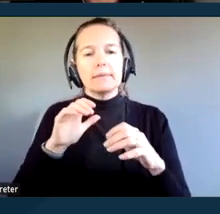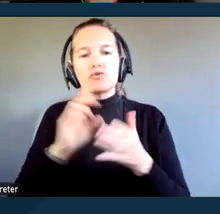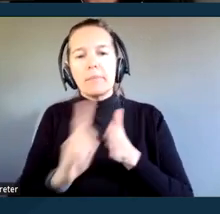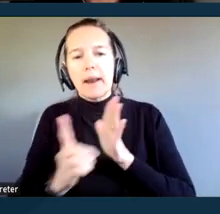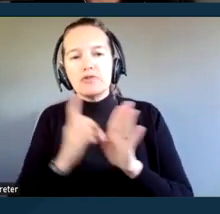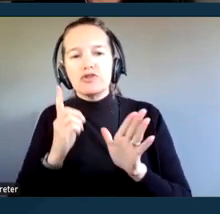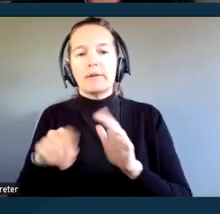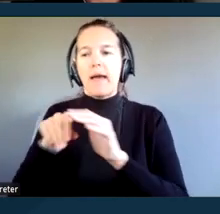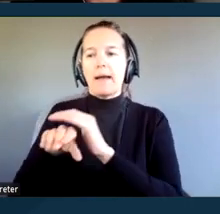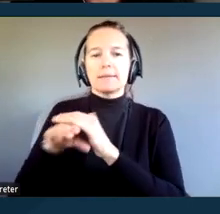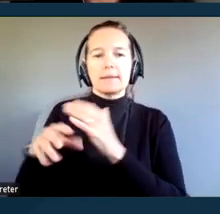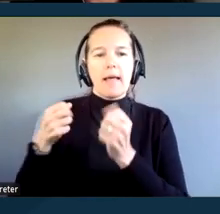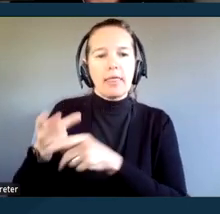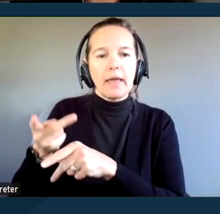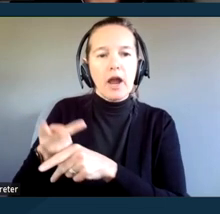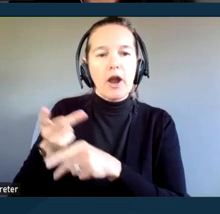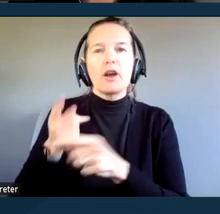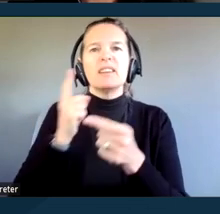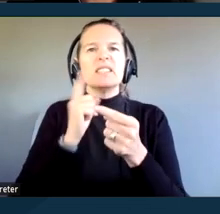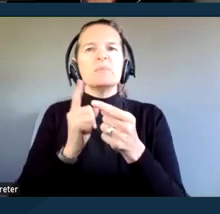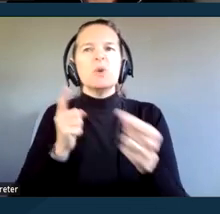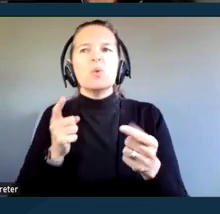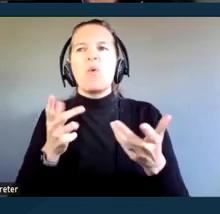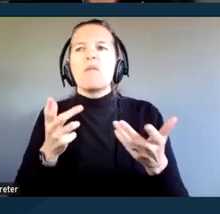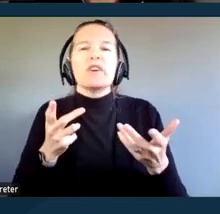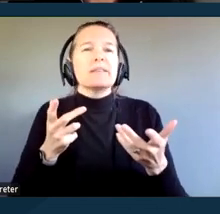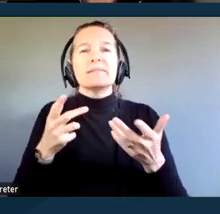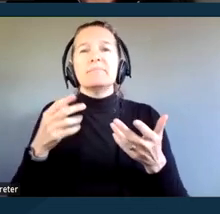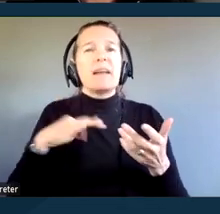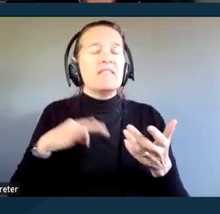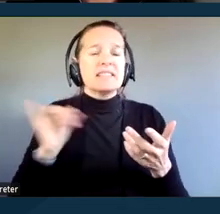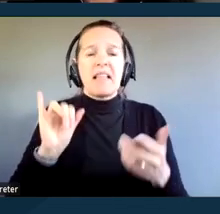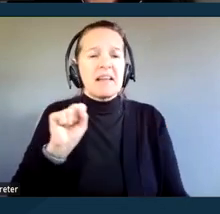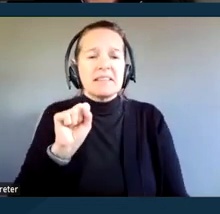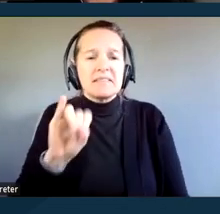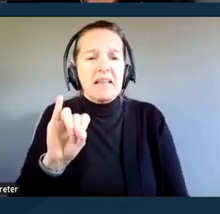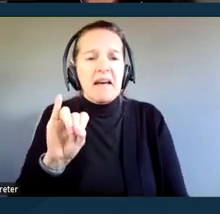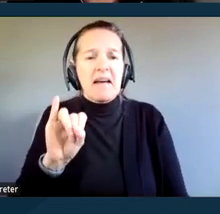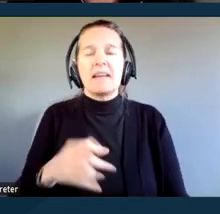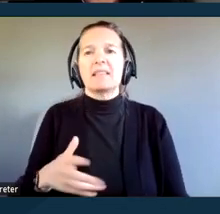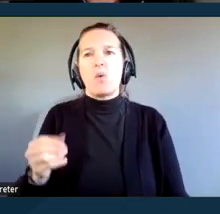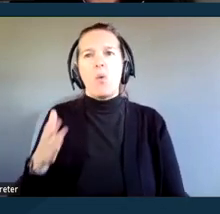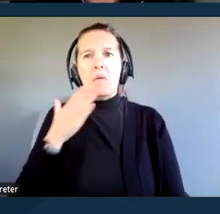disputes over benefits like SSI, poor working conditions. Those types of things are shown